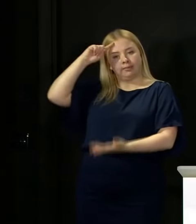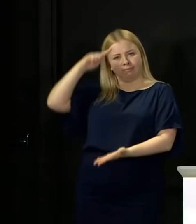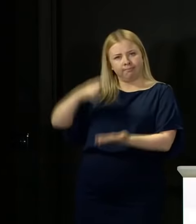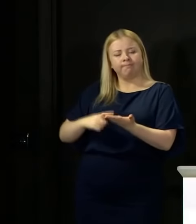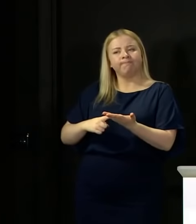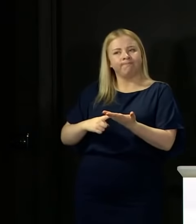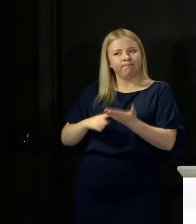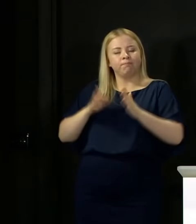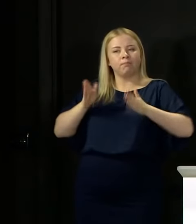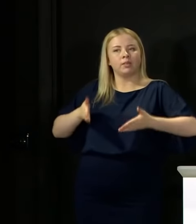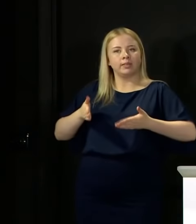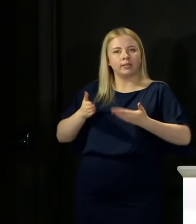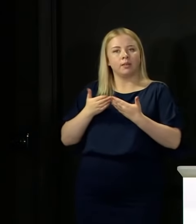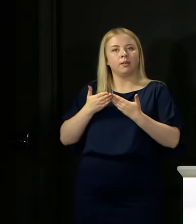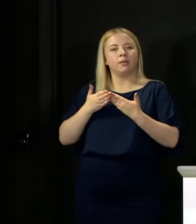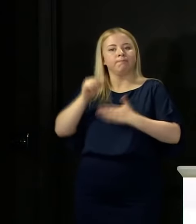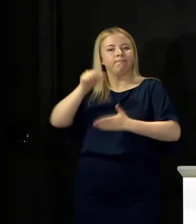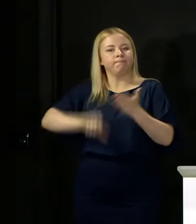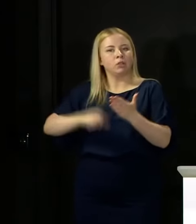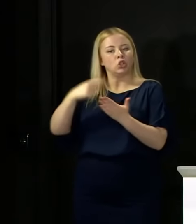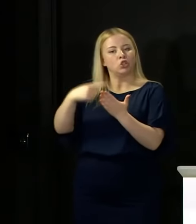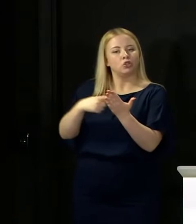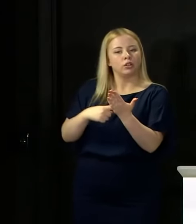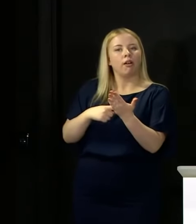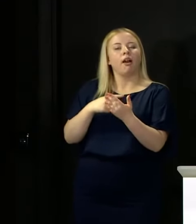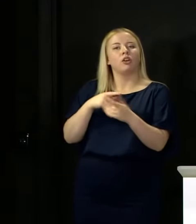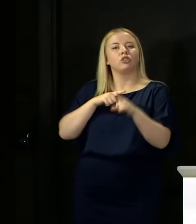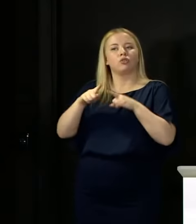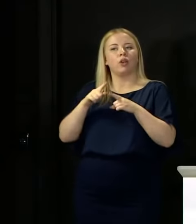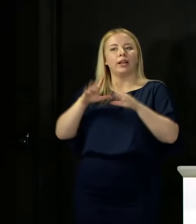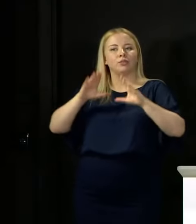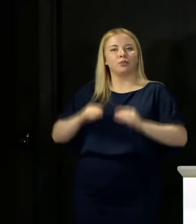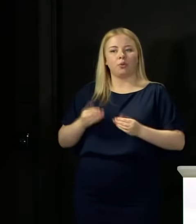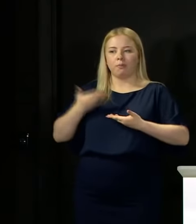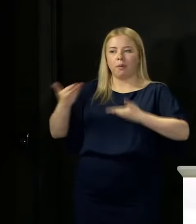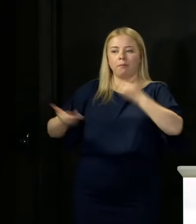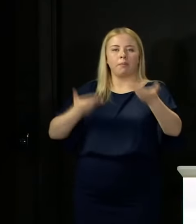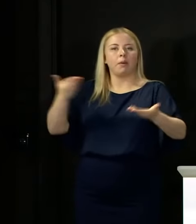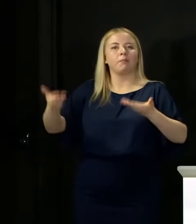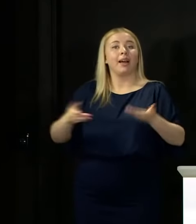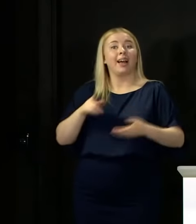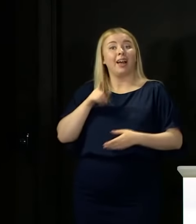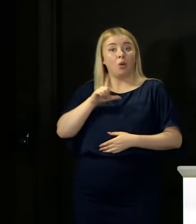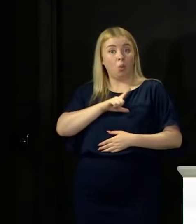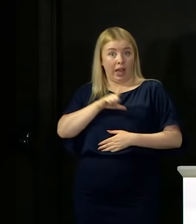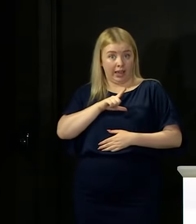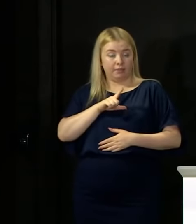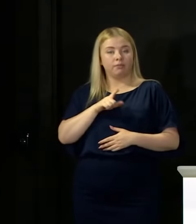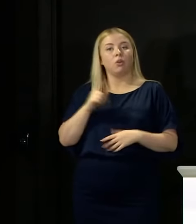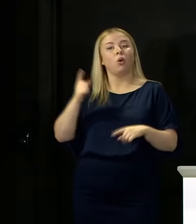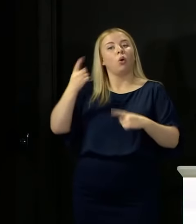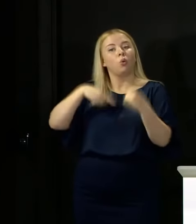to try to avoid spread of the virus, that might be because we're trying to protect the